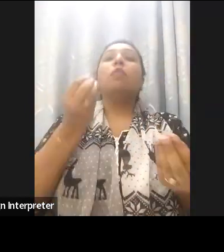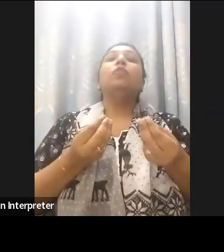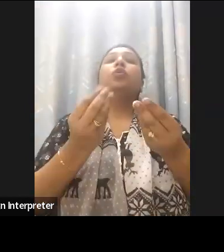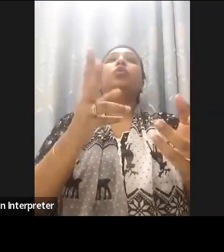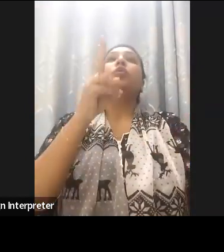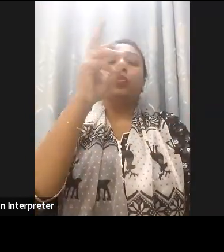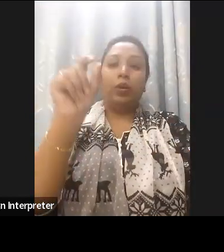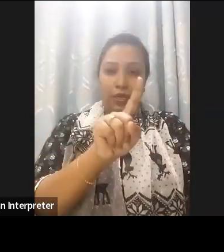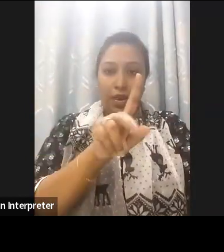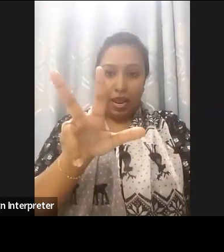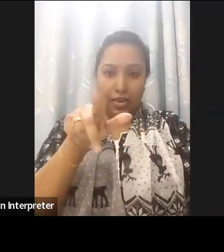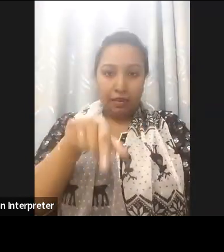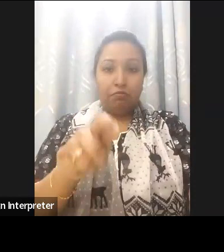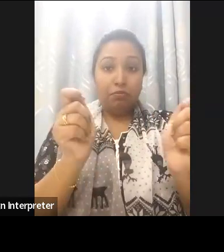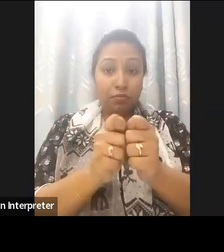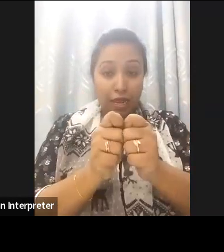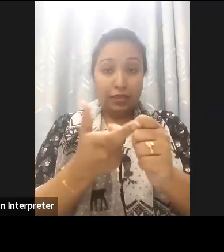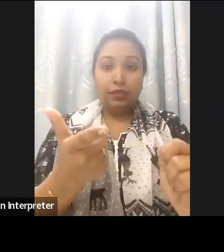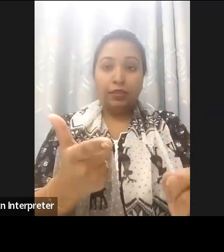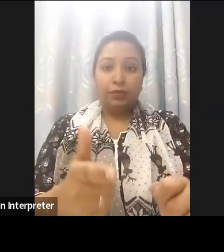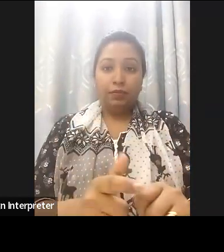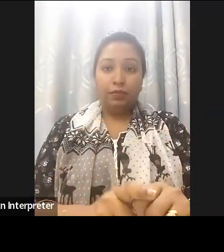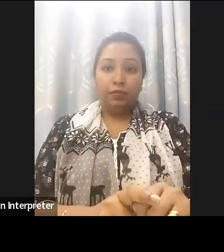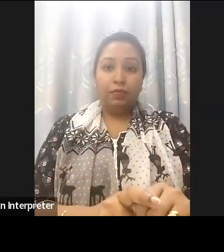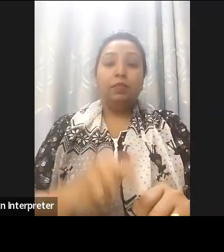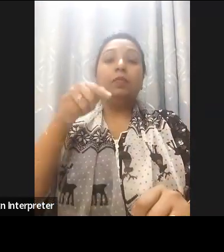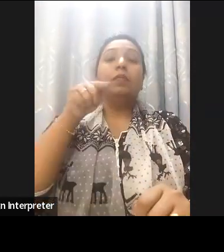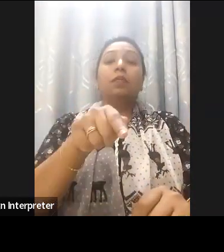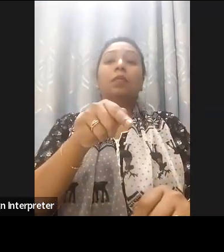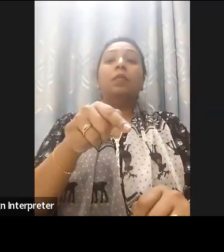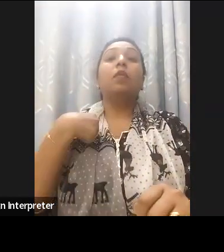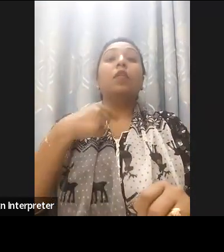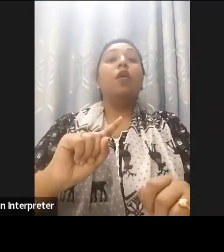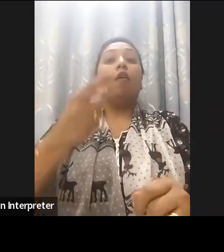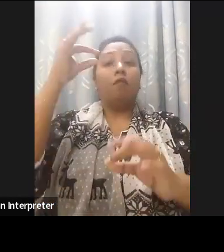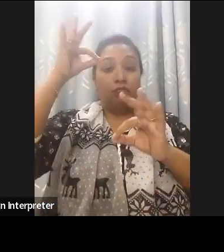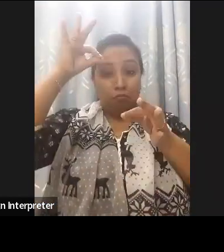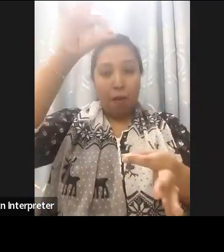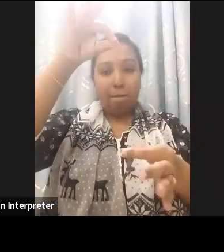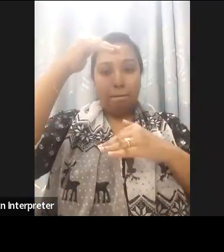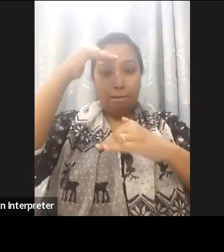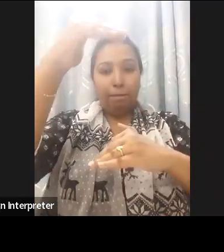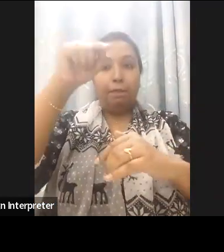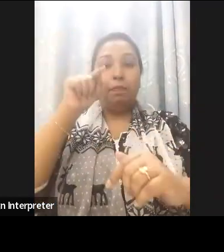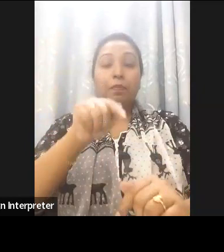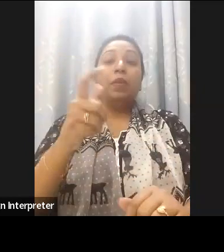Evaluation Index. It's an index that benchmarks and traces the commitment of governments